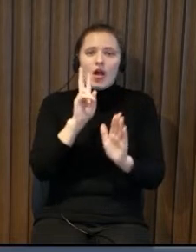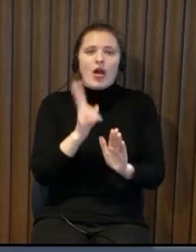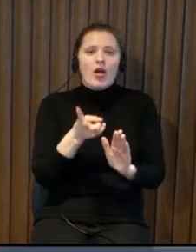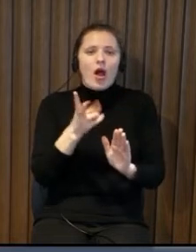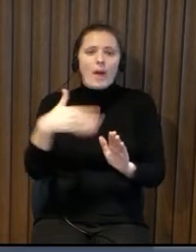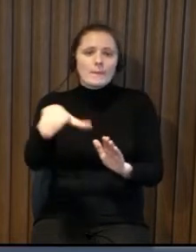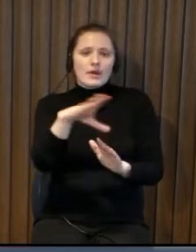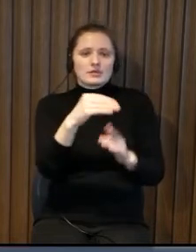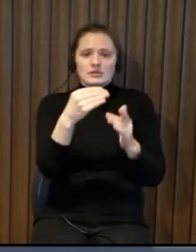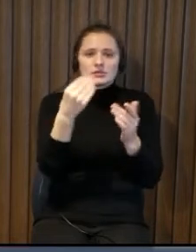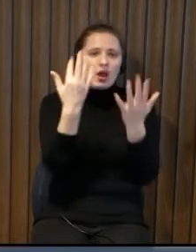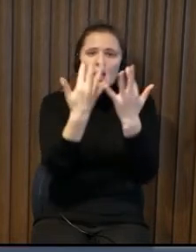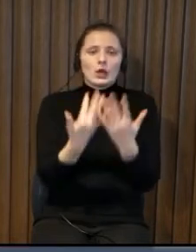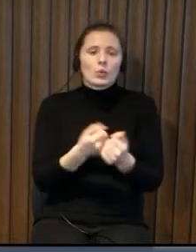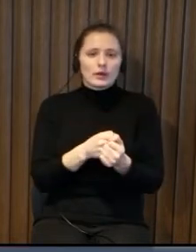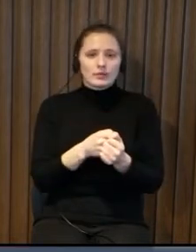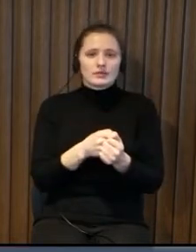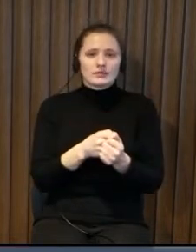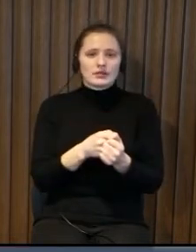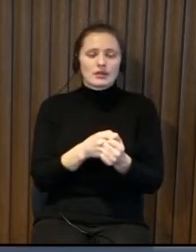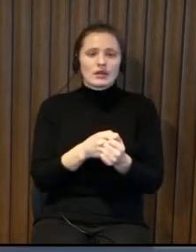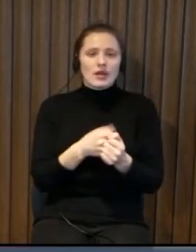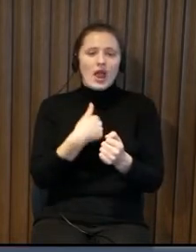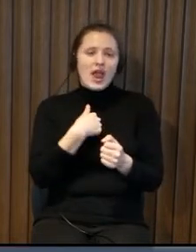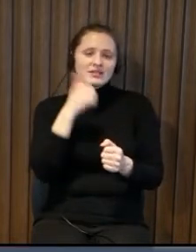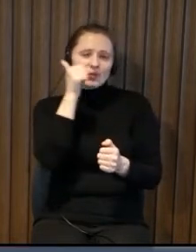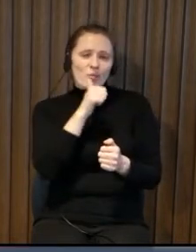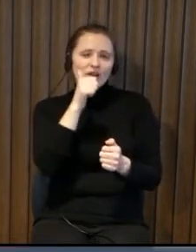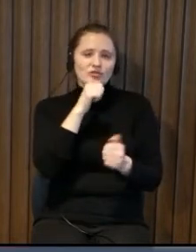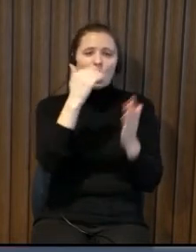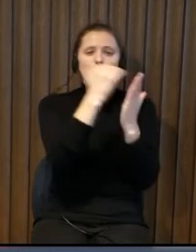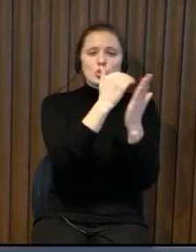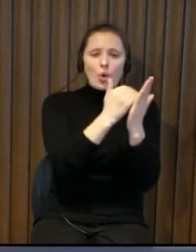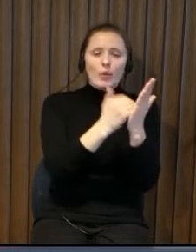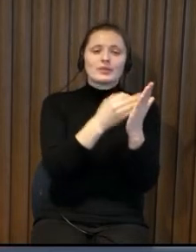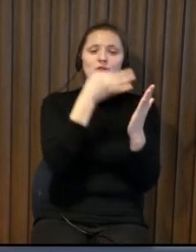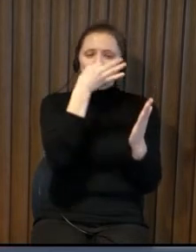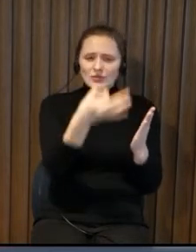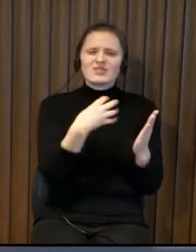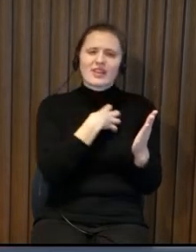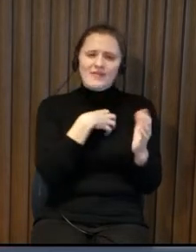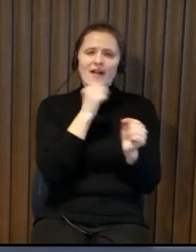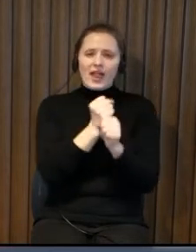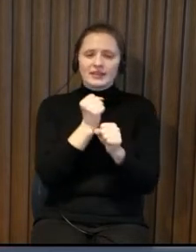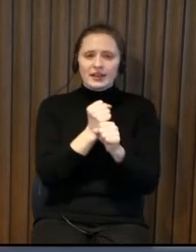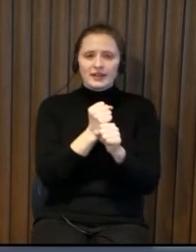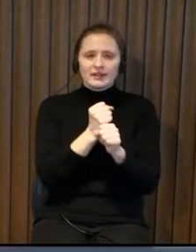have to just try to imagine the situation because very often people kind of not